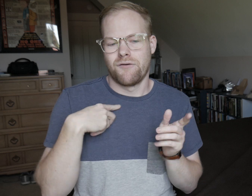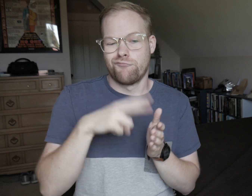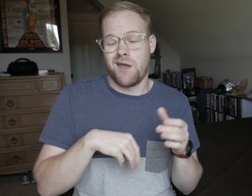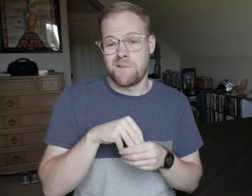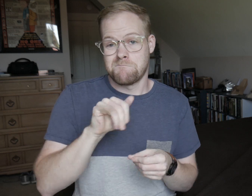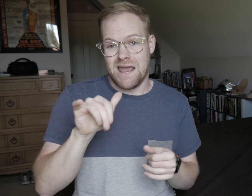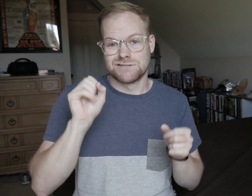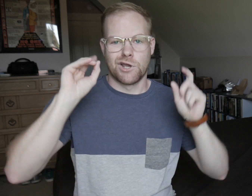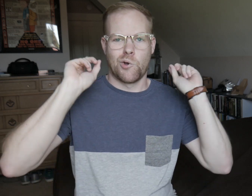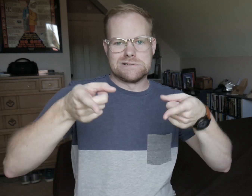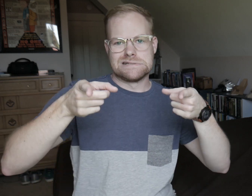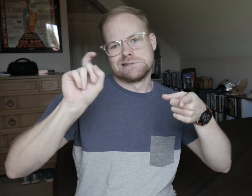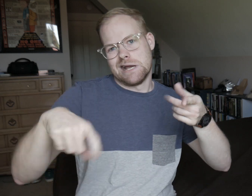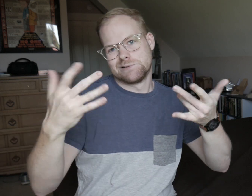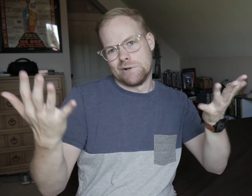I read that in May, so *clicks* you gotta wait.